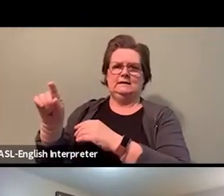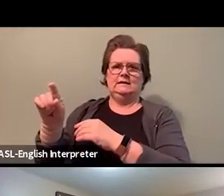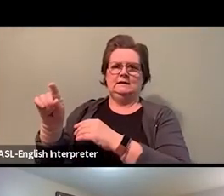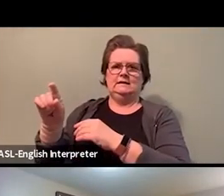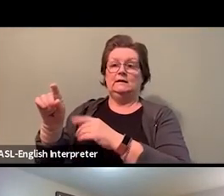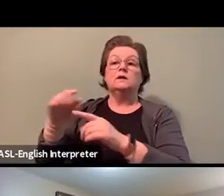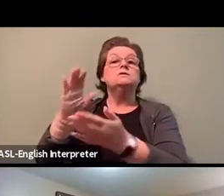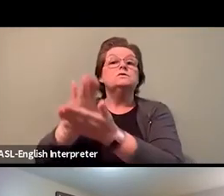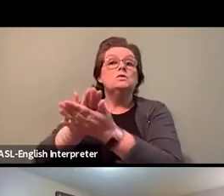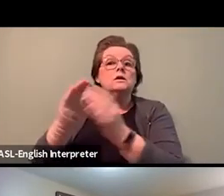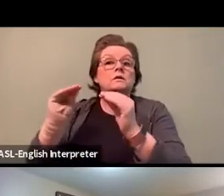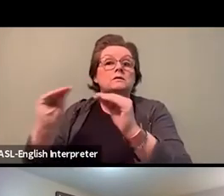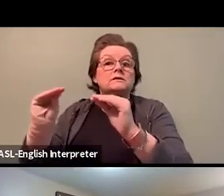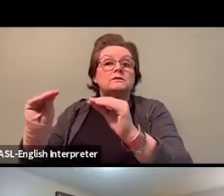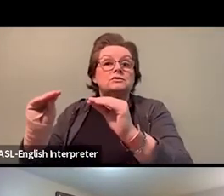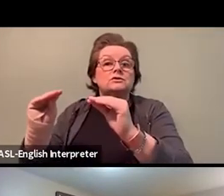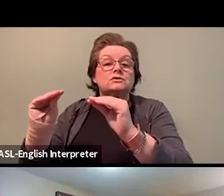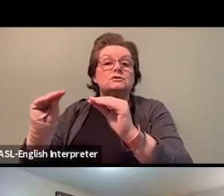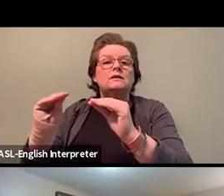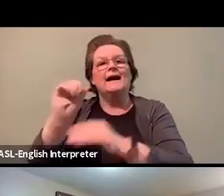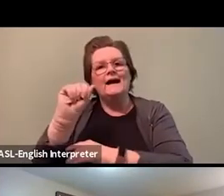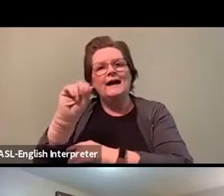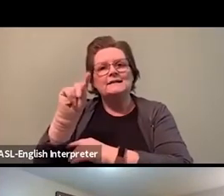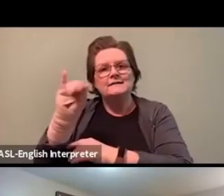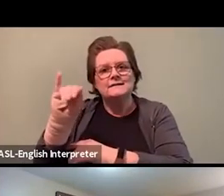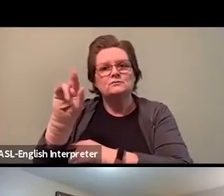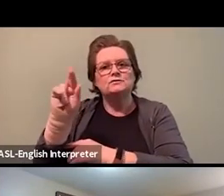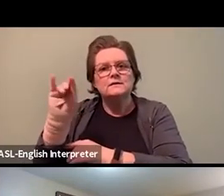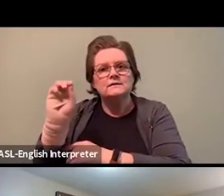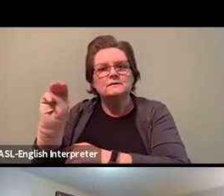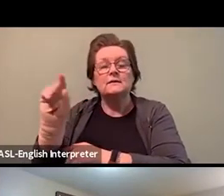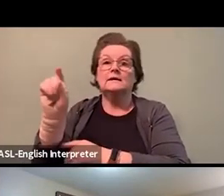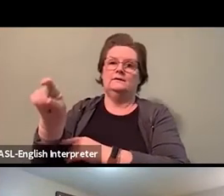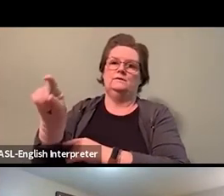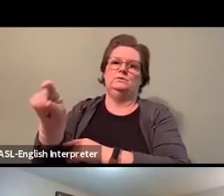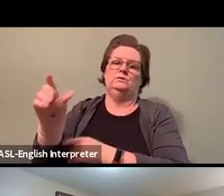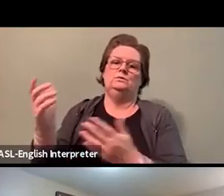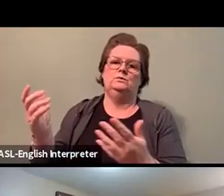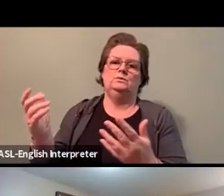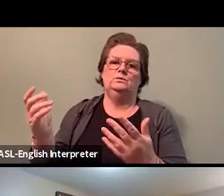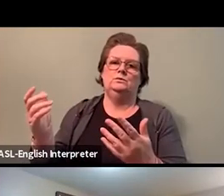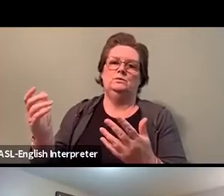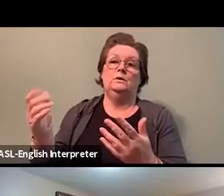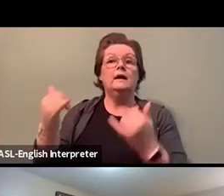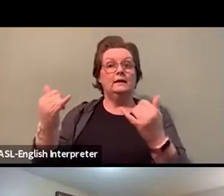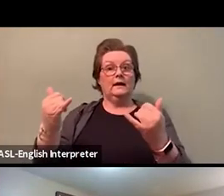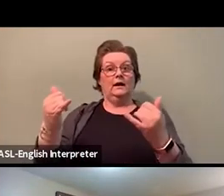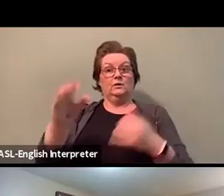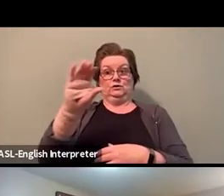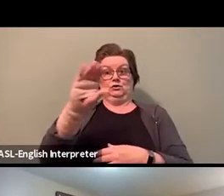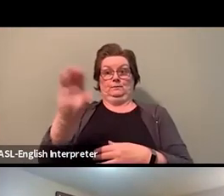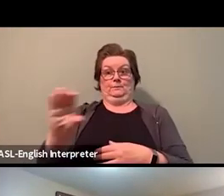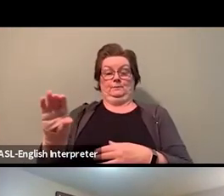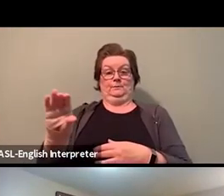That's a very important piece, because guess what? Virtual learning, quote-unquote, it's working for some,